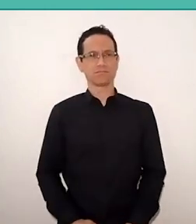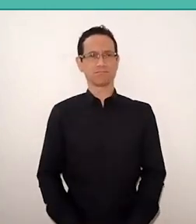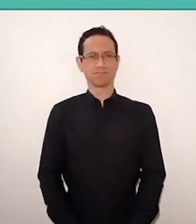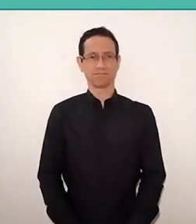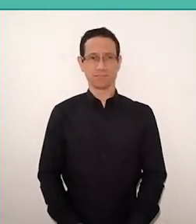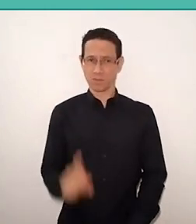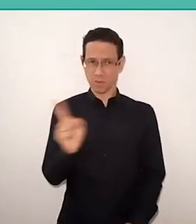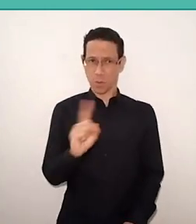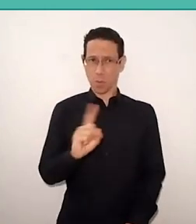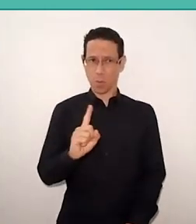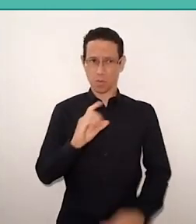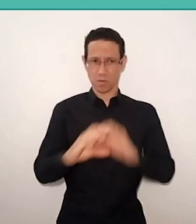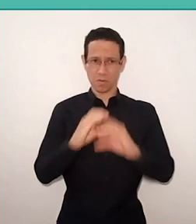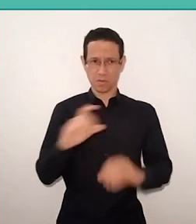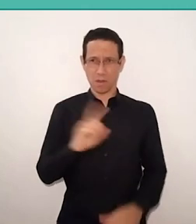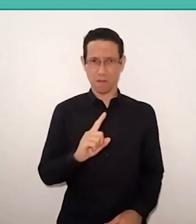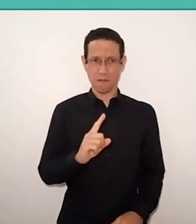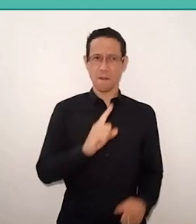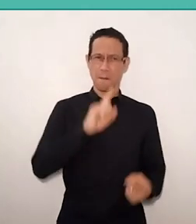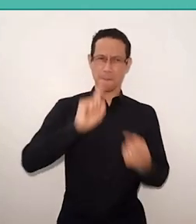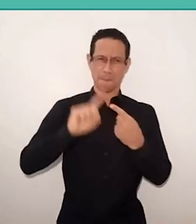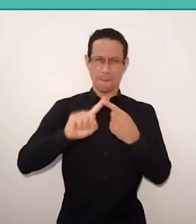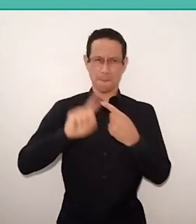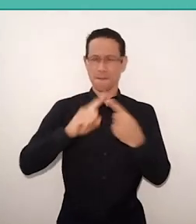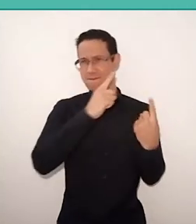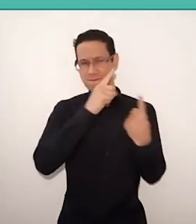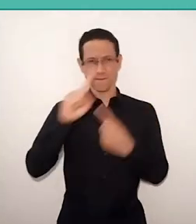Violence with violence, it's barbarism." Therefore, to the violent against Paulo Freire,